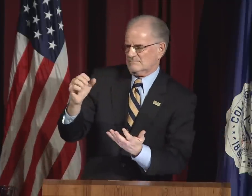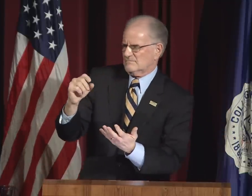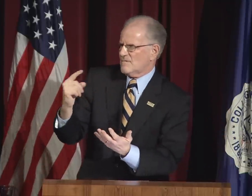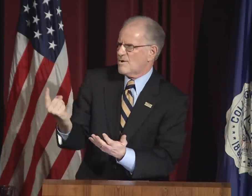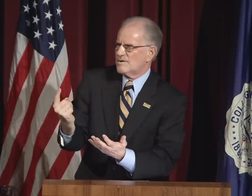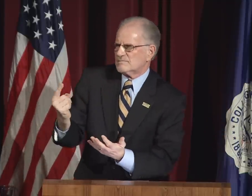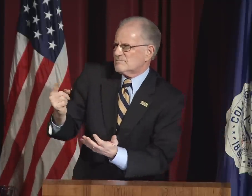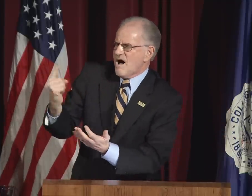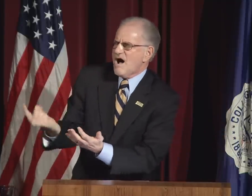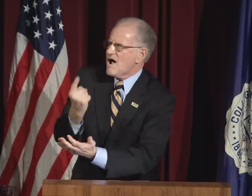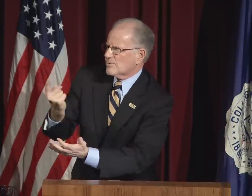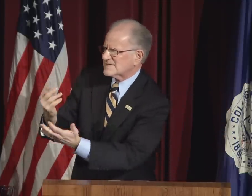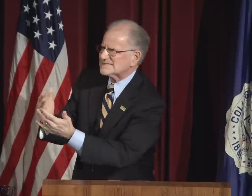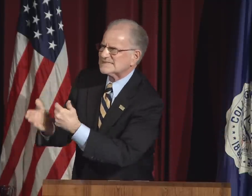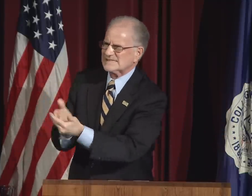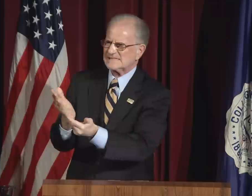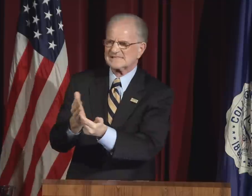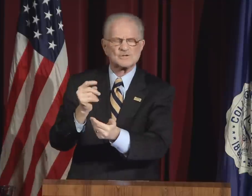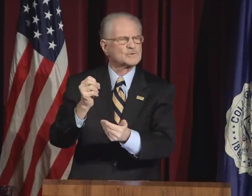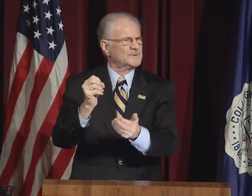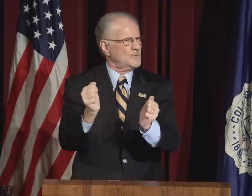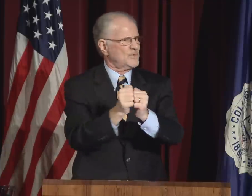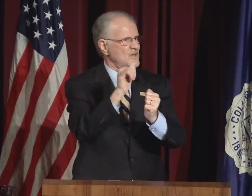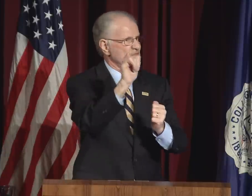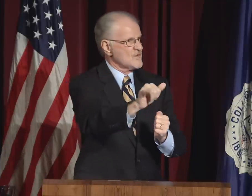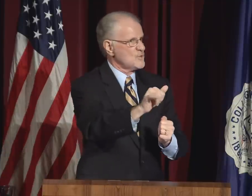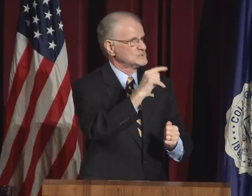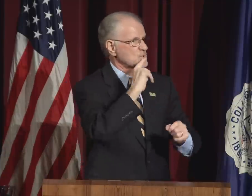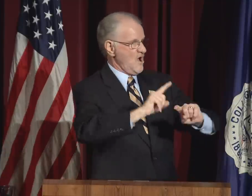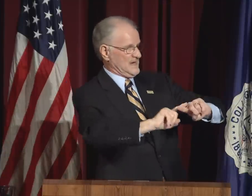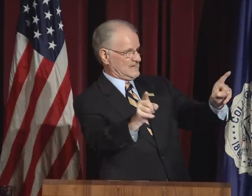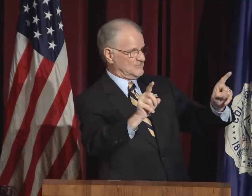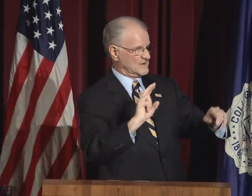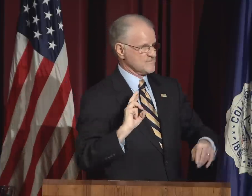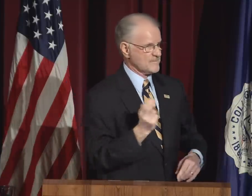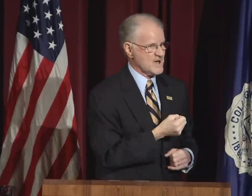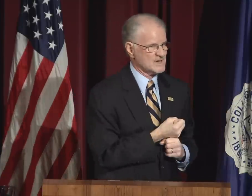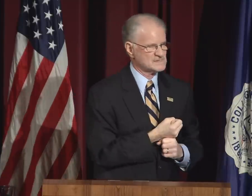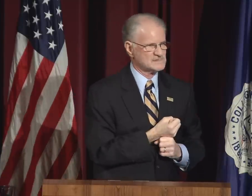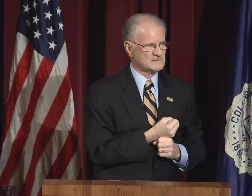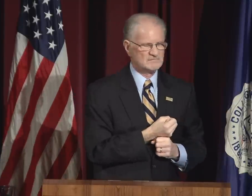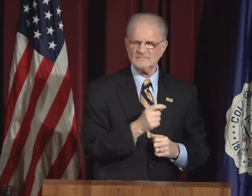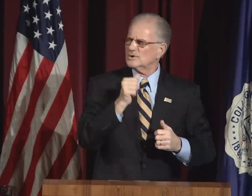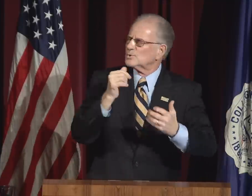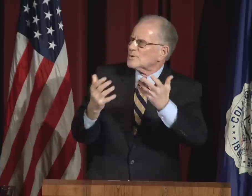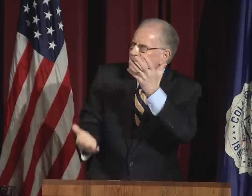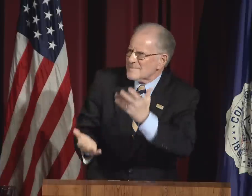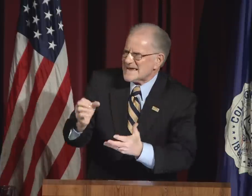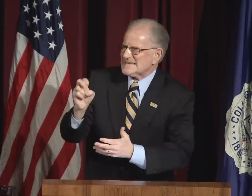Inclusion is strength. It is not always easy to be with those